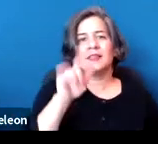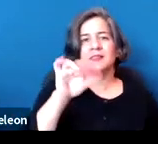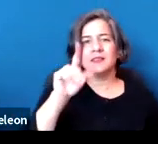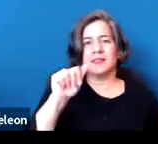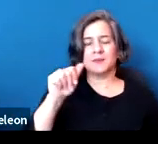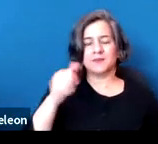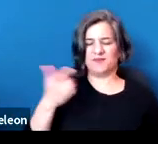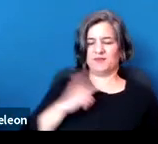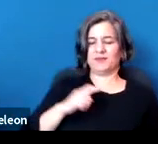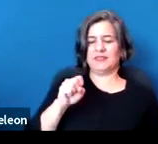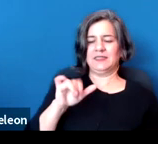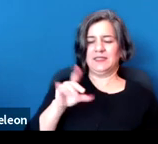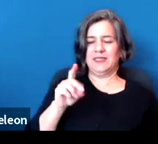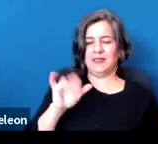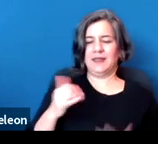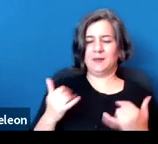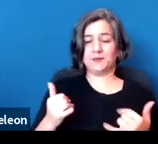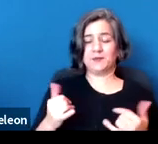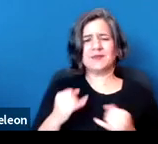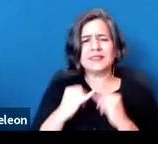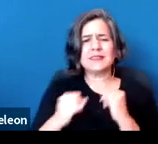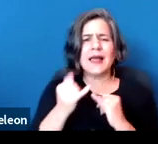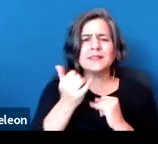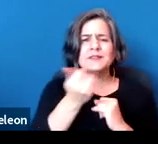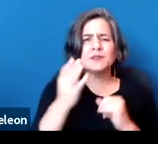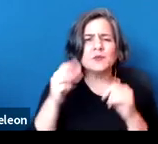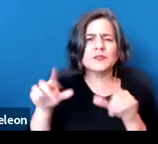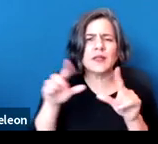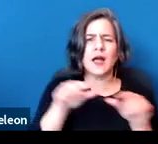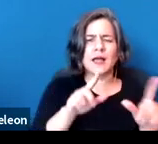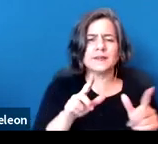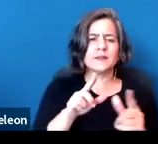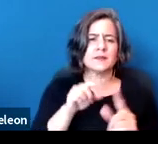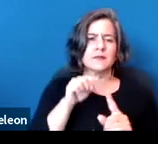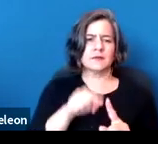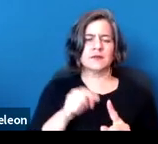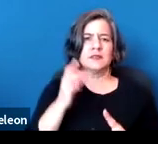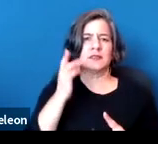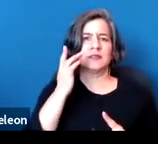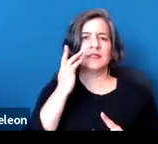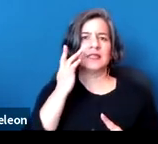So these last couple slides are about California tenant protections.